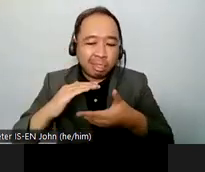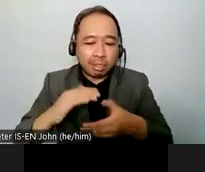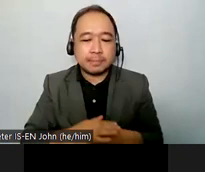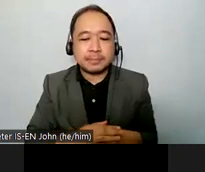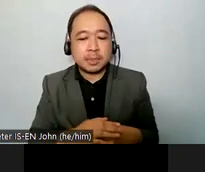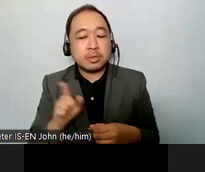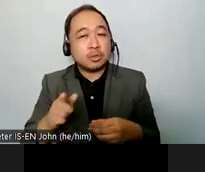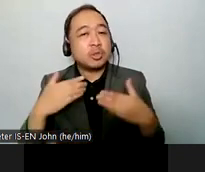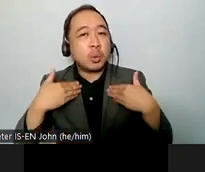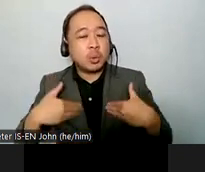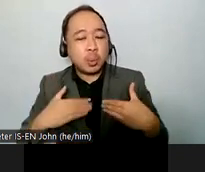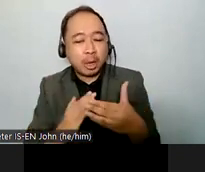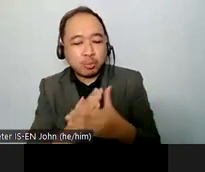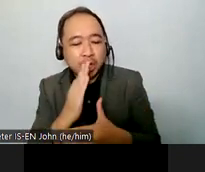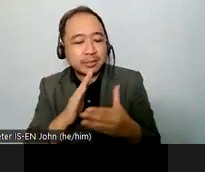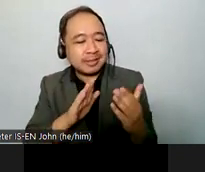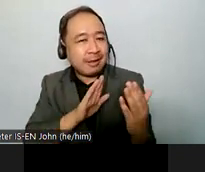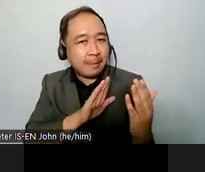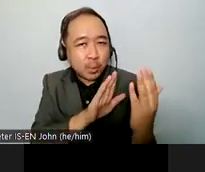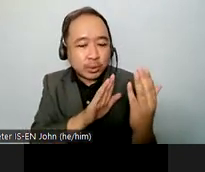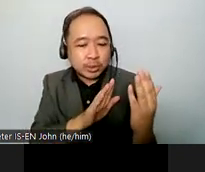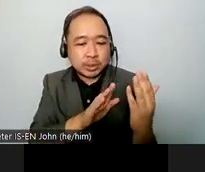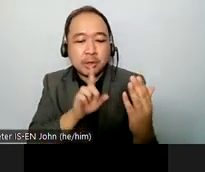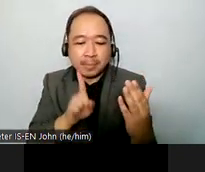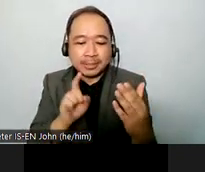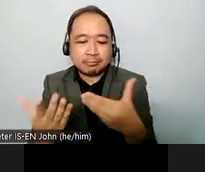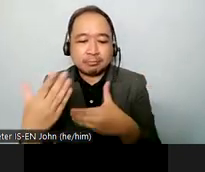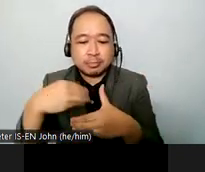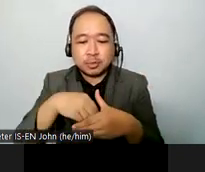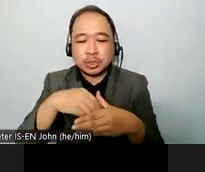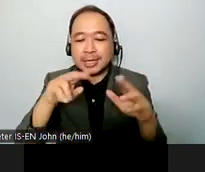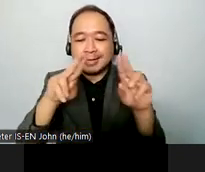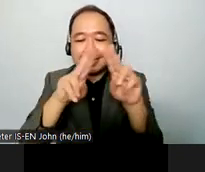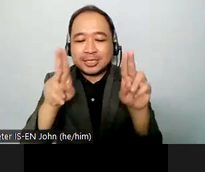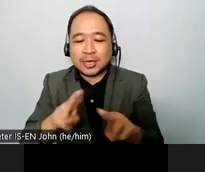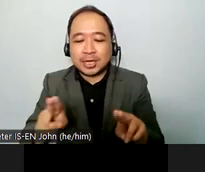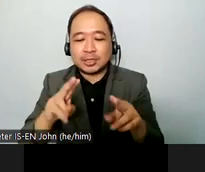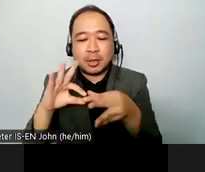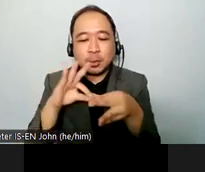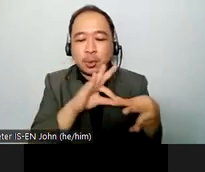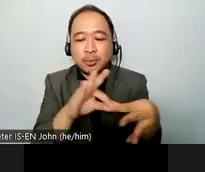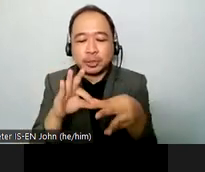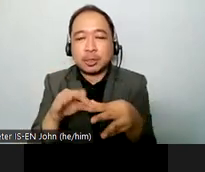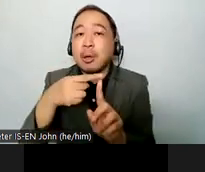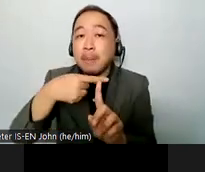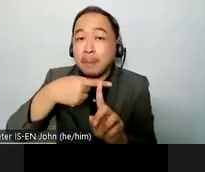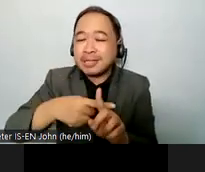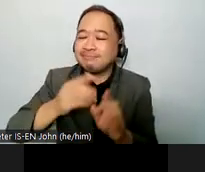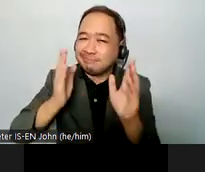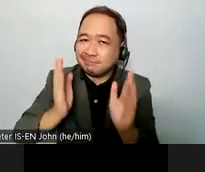specific measures that need to be identified and implemented to respond to the diversity of people